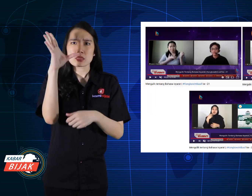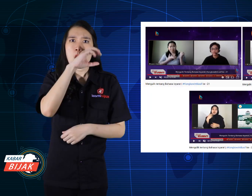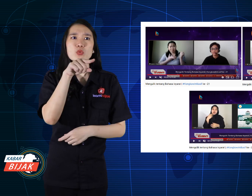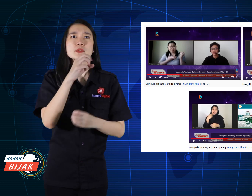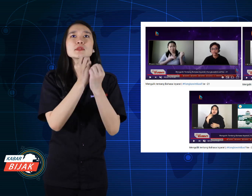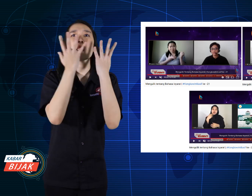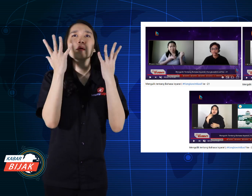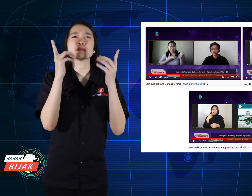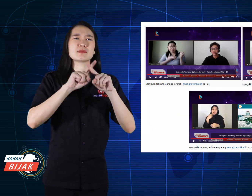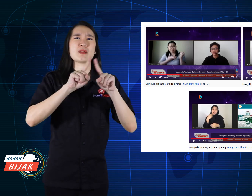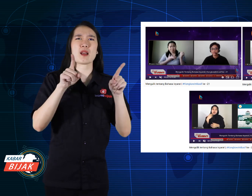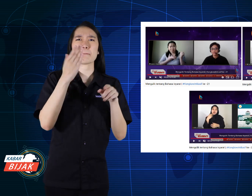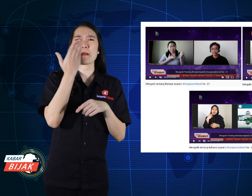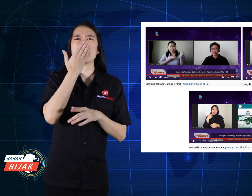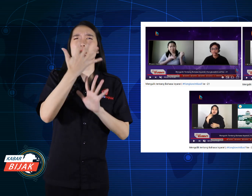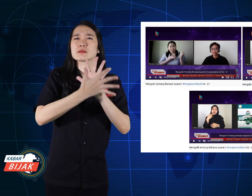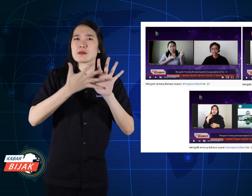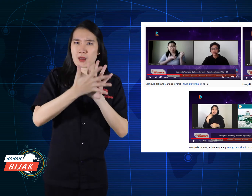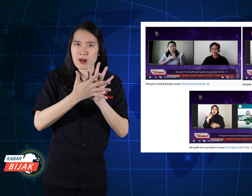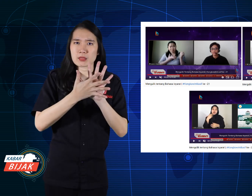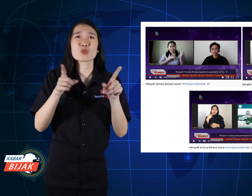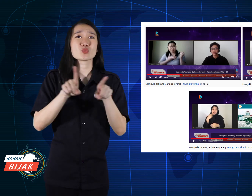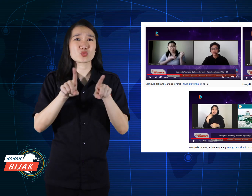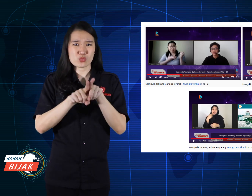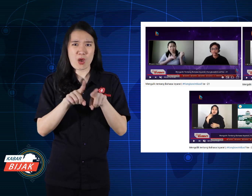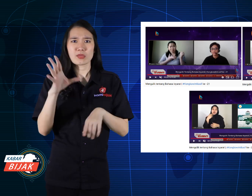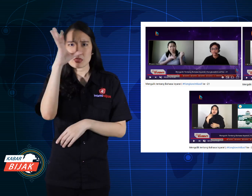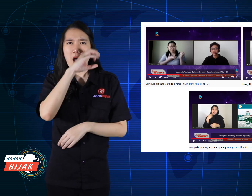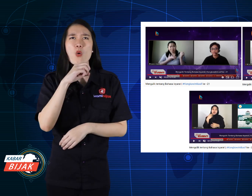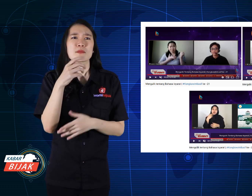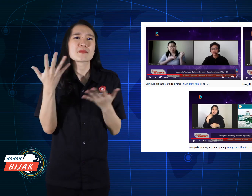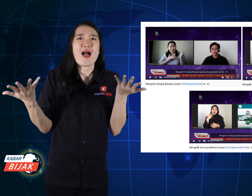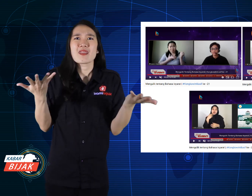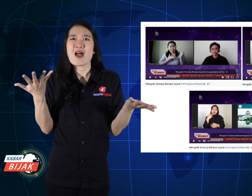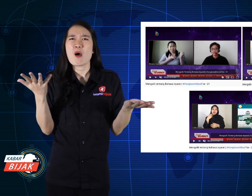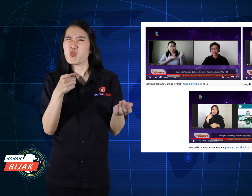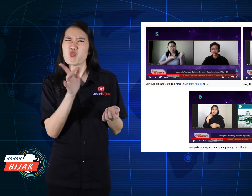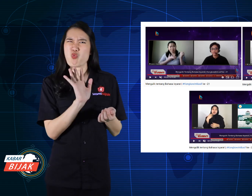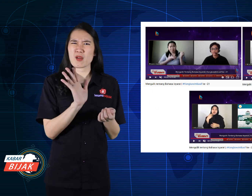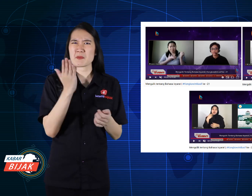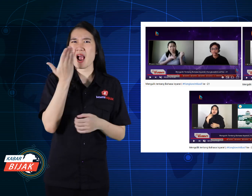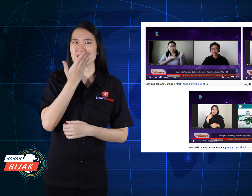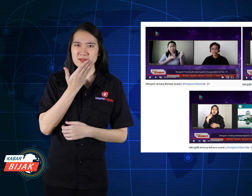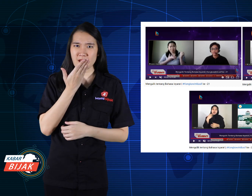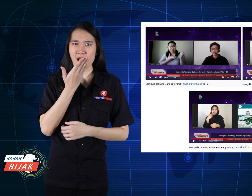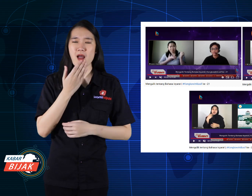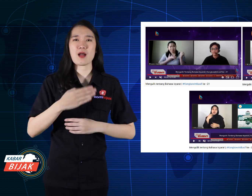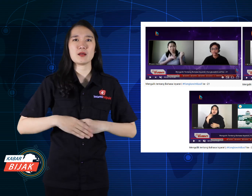So clearly know the difference in sign language. Also, know which language is not.